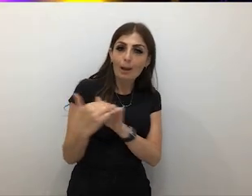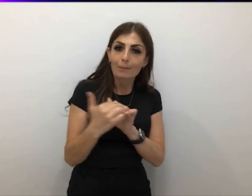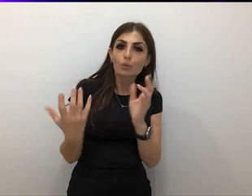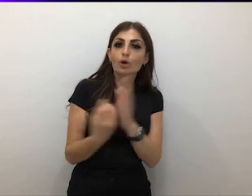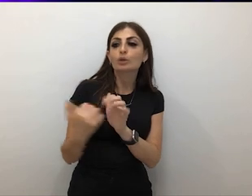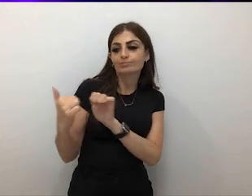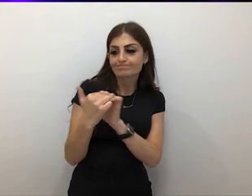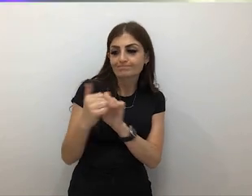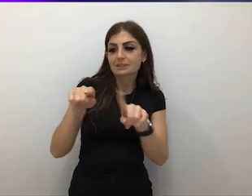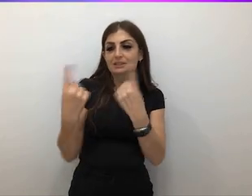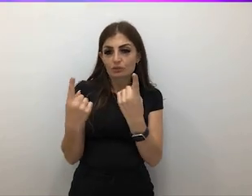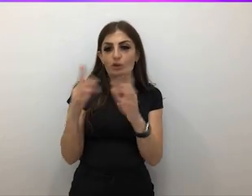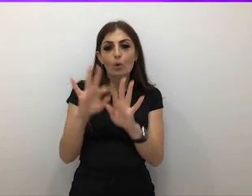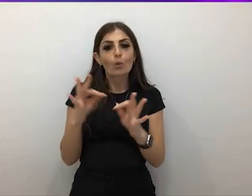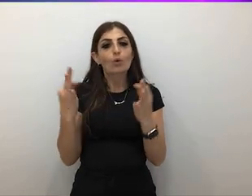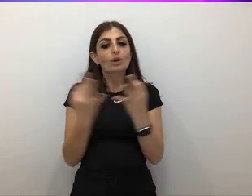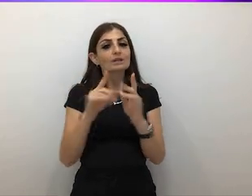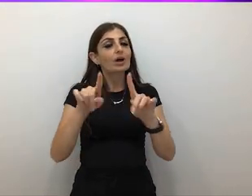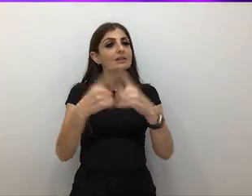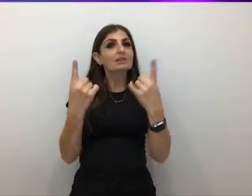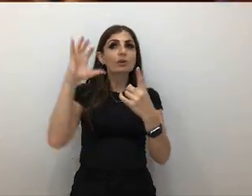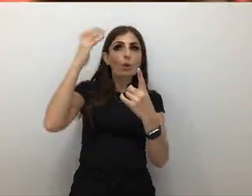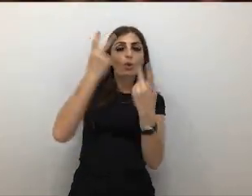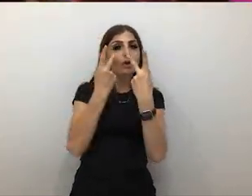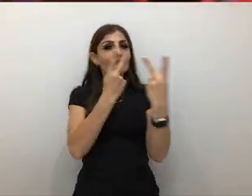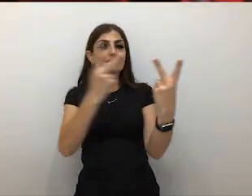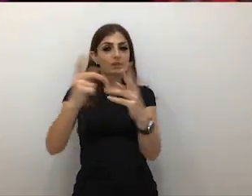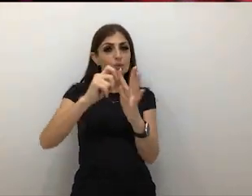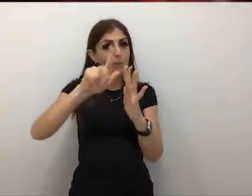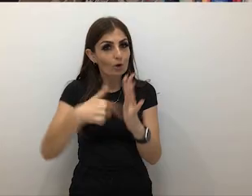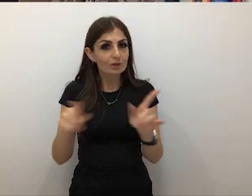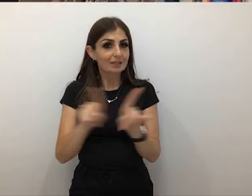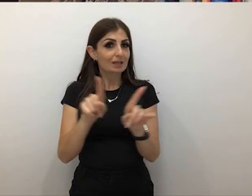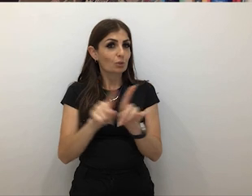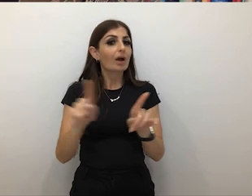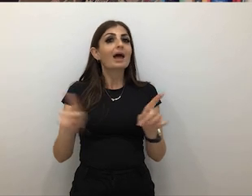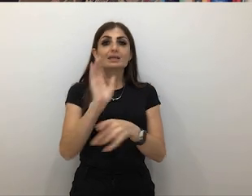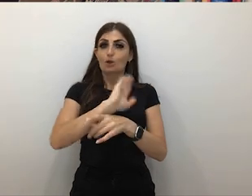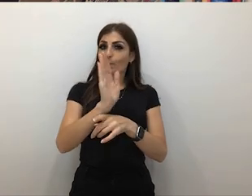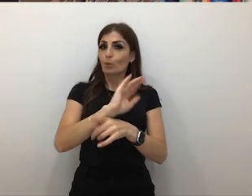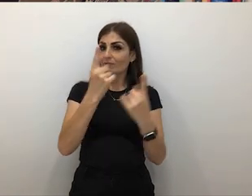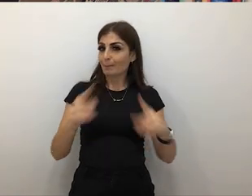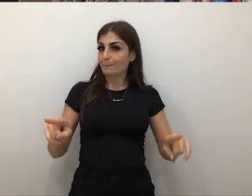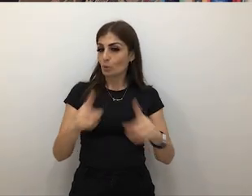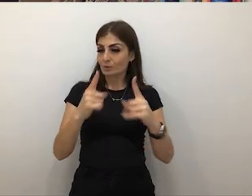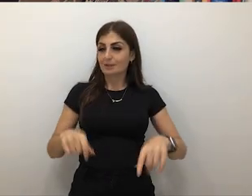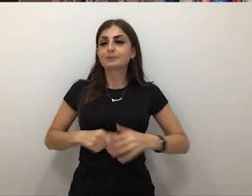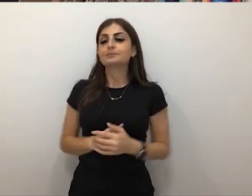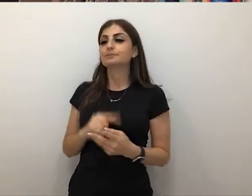on a bunch of audiovisual projects and even a movie score. I spend my time between my own practice